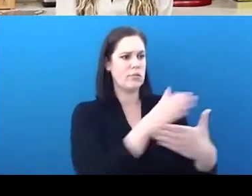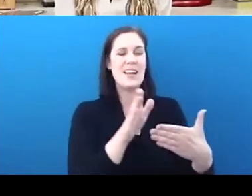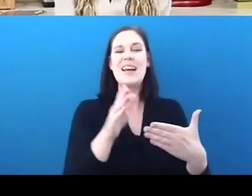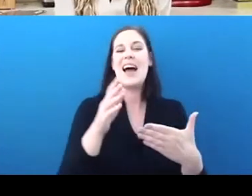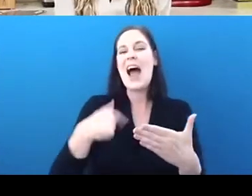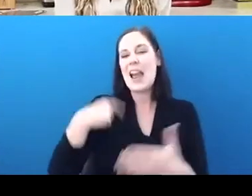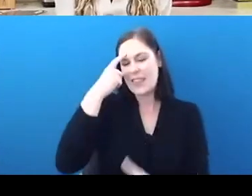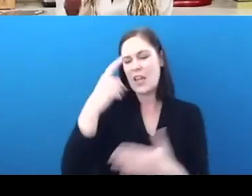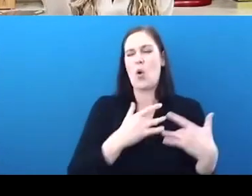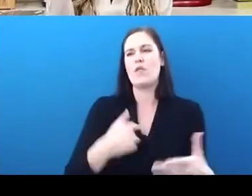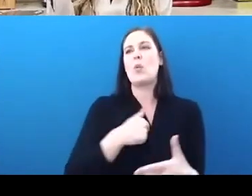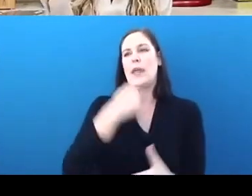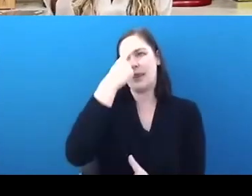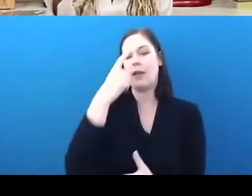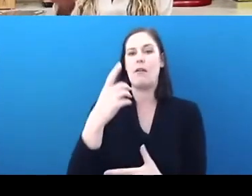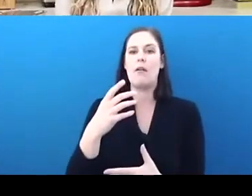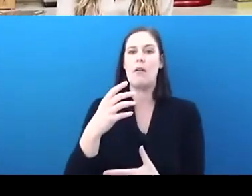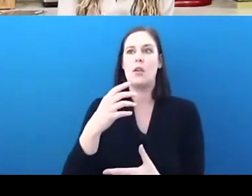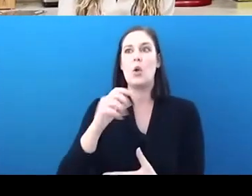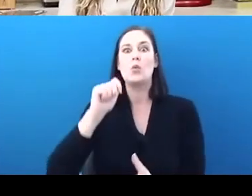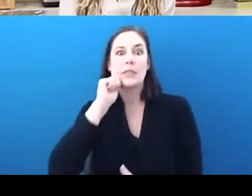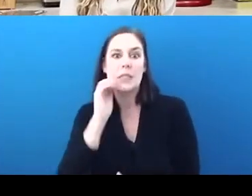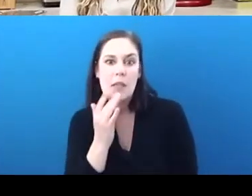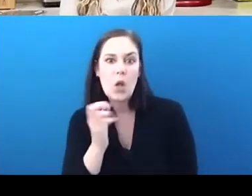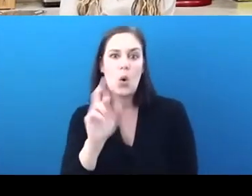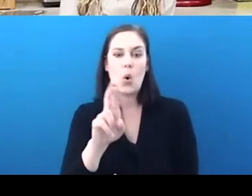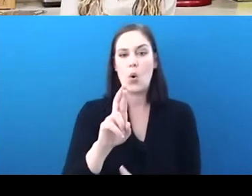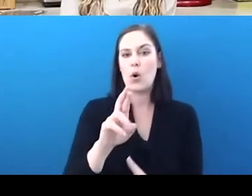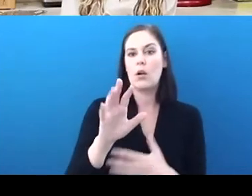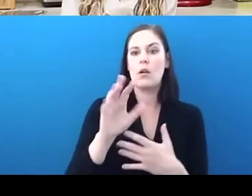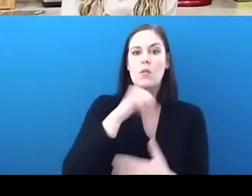or we think about race and ethnicity, but we don't think about accessibility. We don't